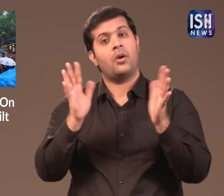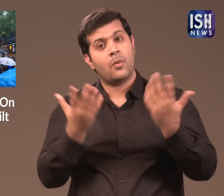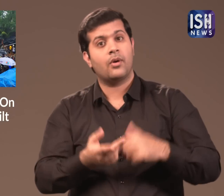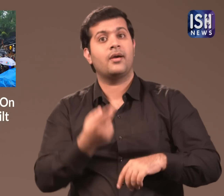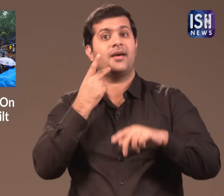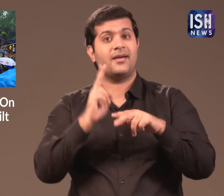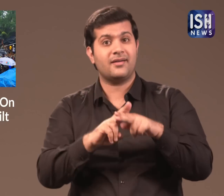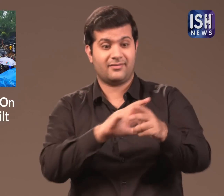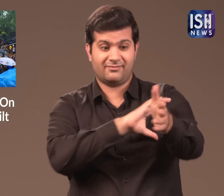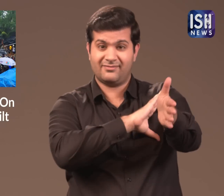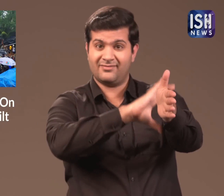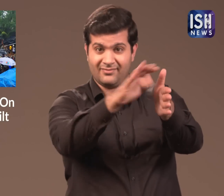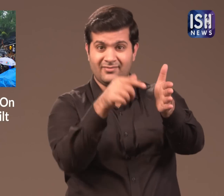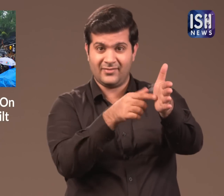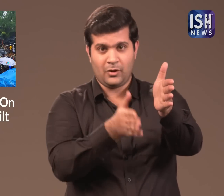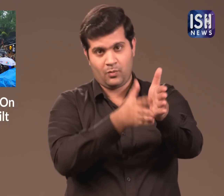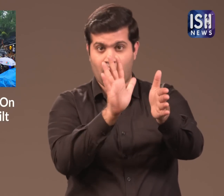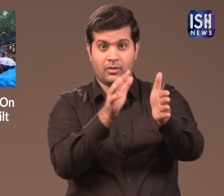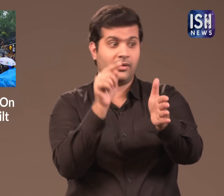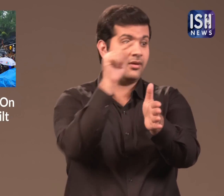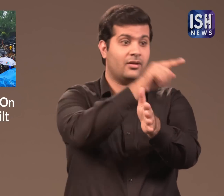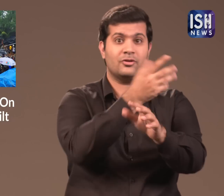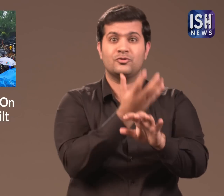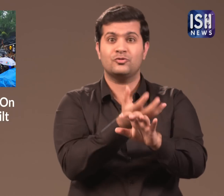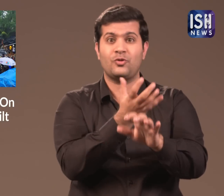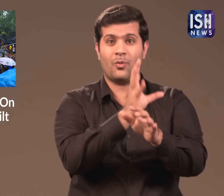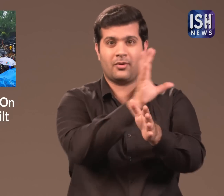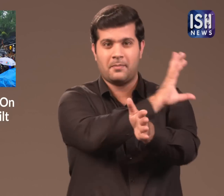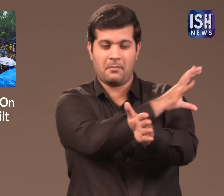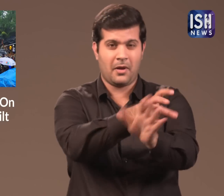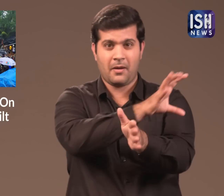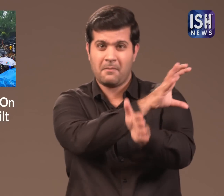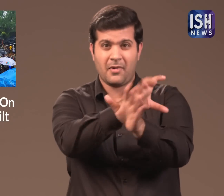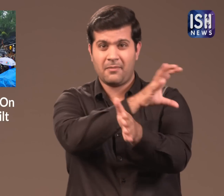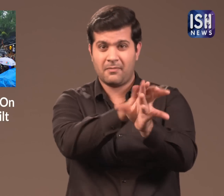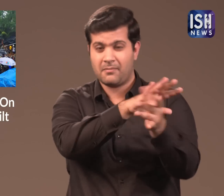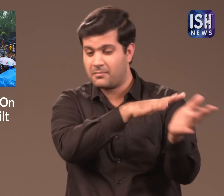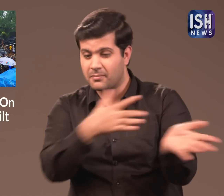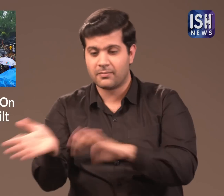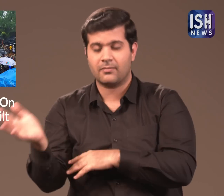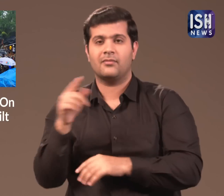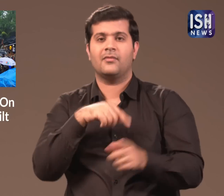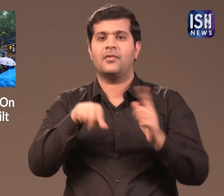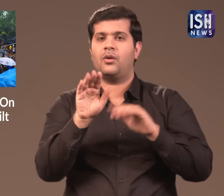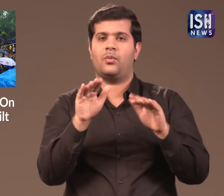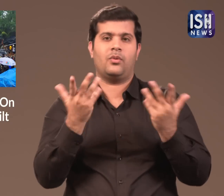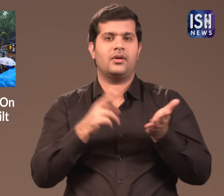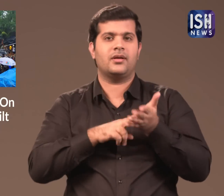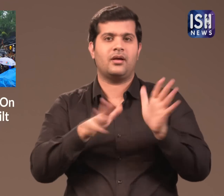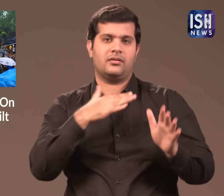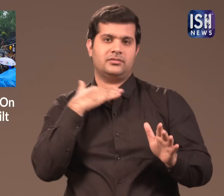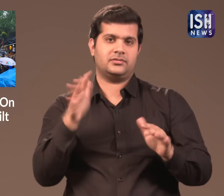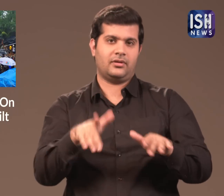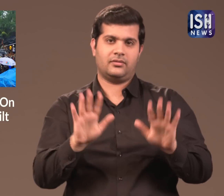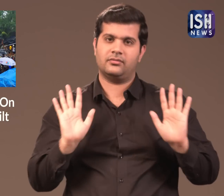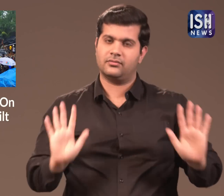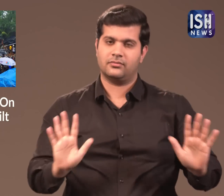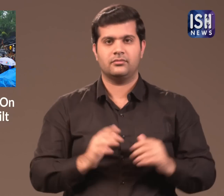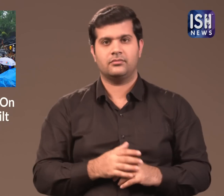If it was due to a landslide then it was a natural cause.